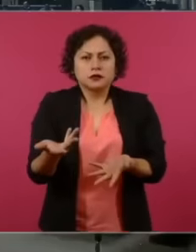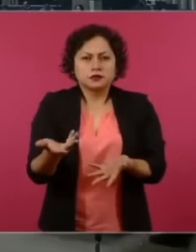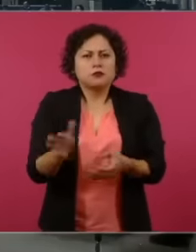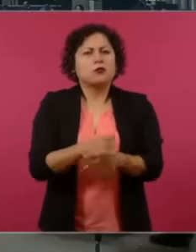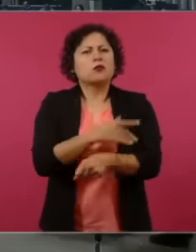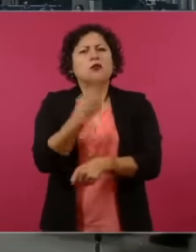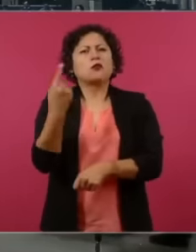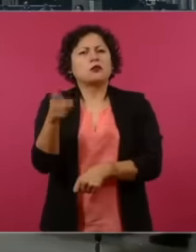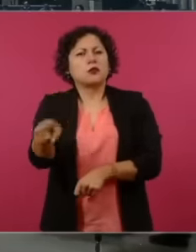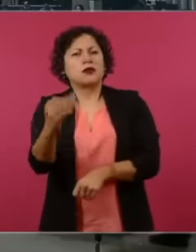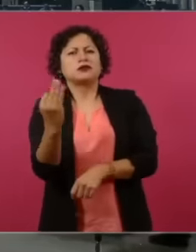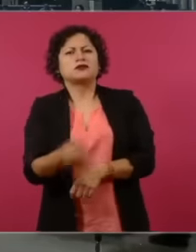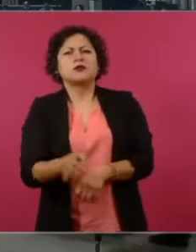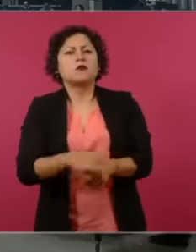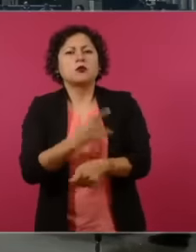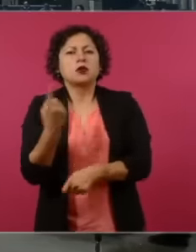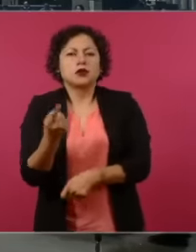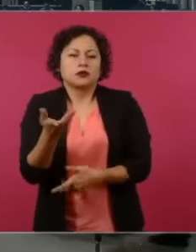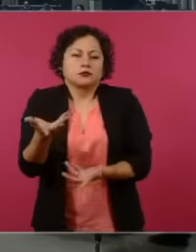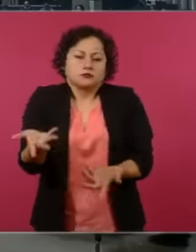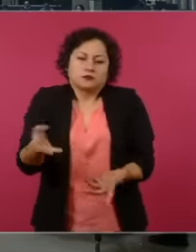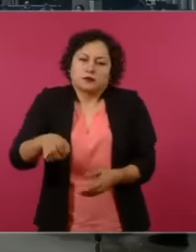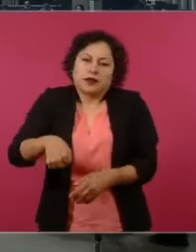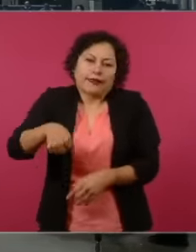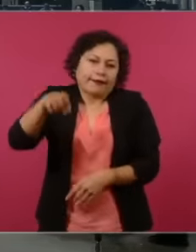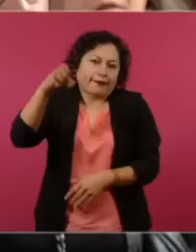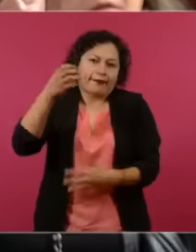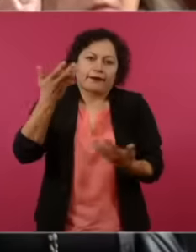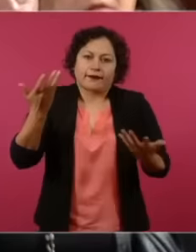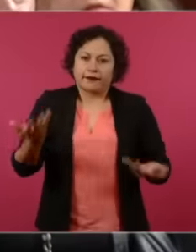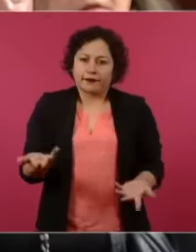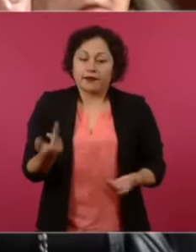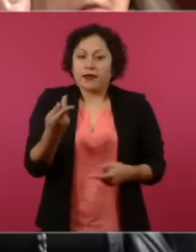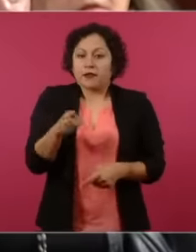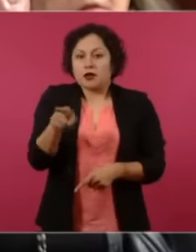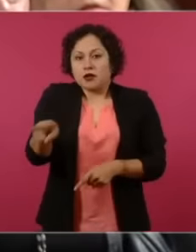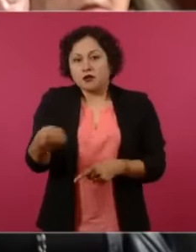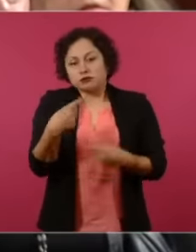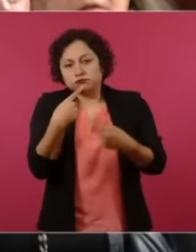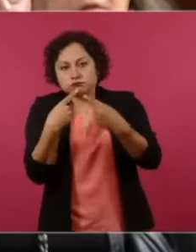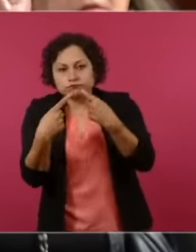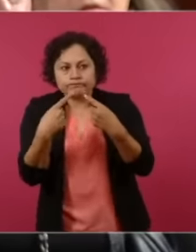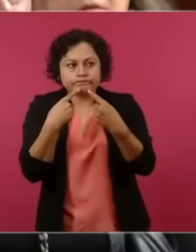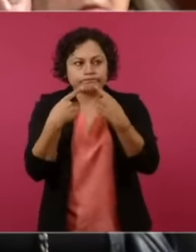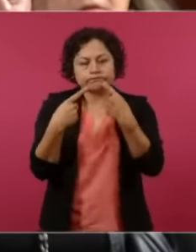for that reason, but the company is in the process of giving them a worthy offer. I don't think they will. is going to